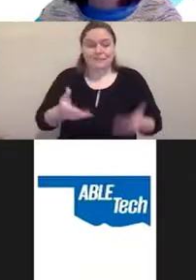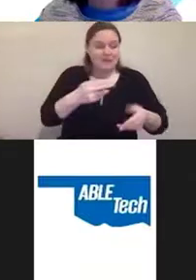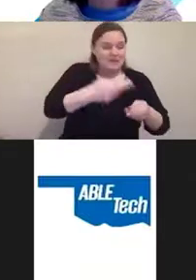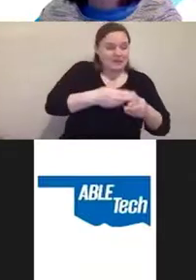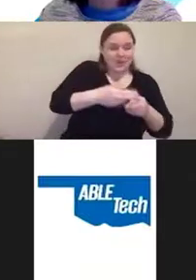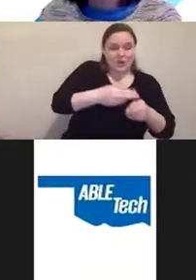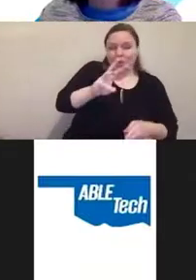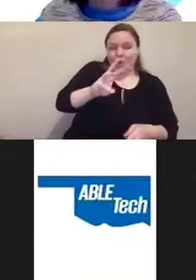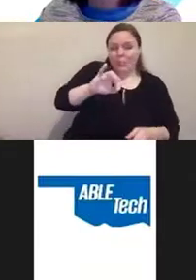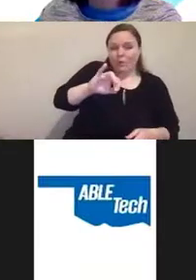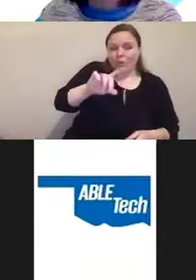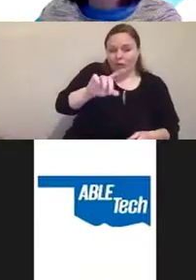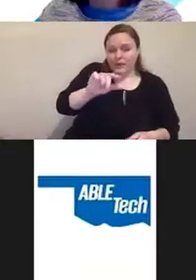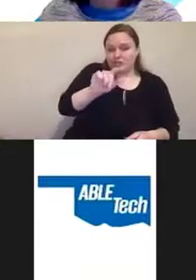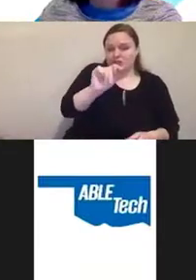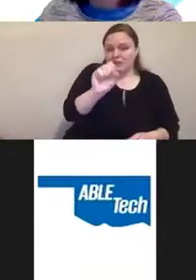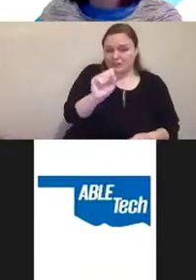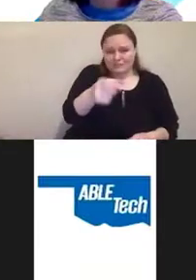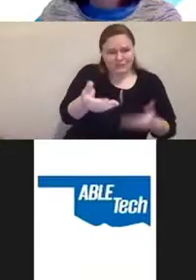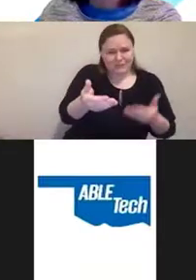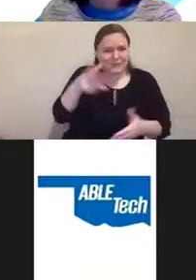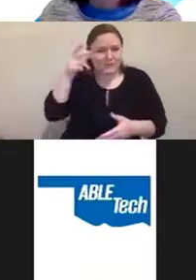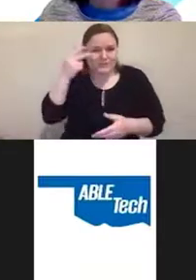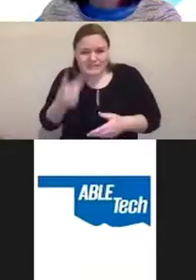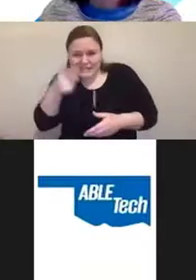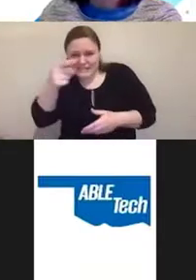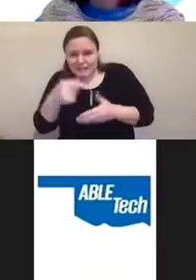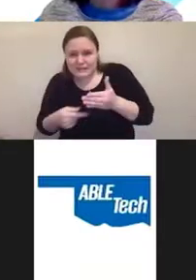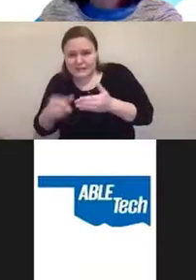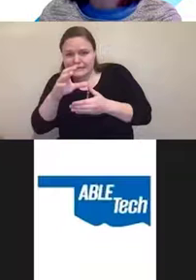companies in this list, AccessiBe,